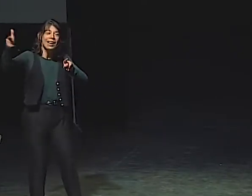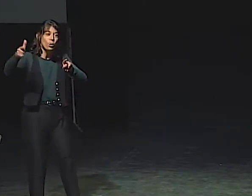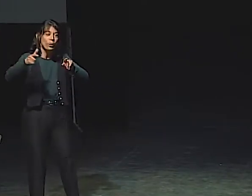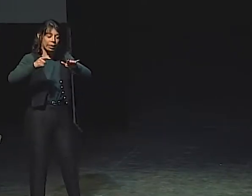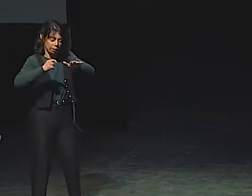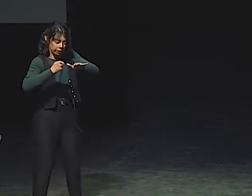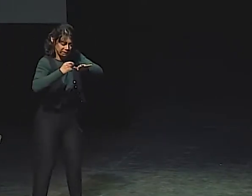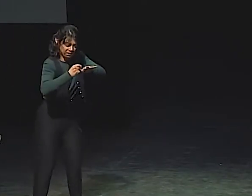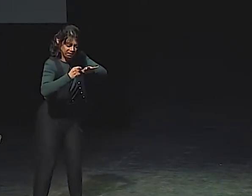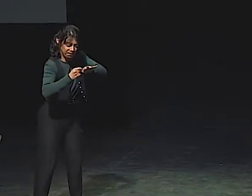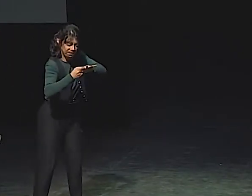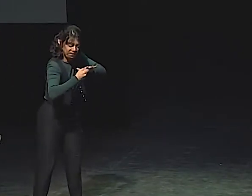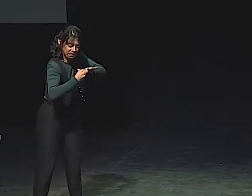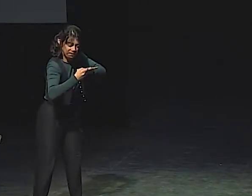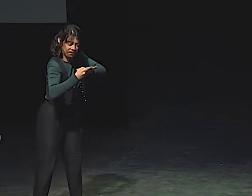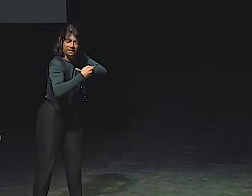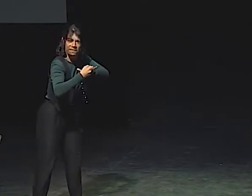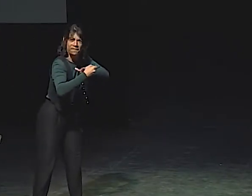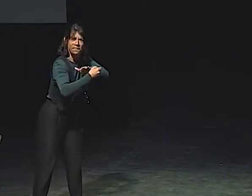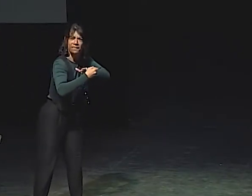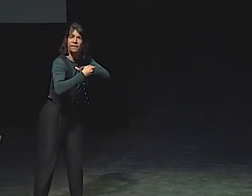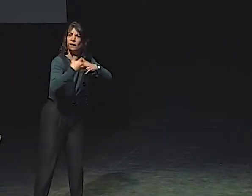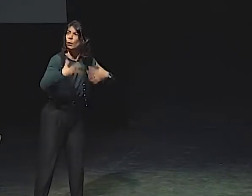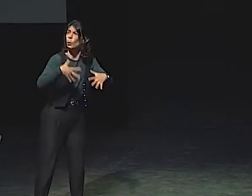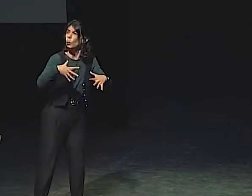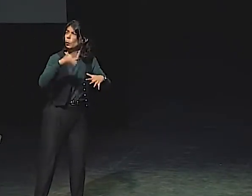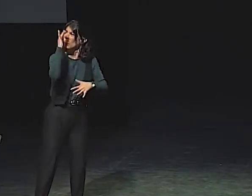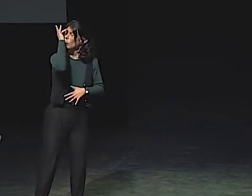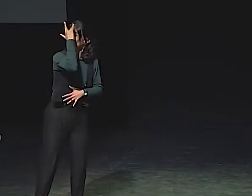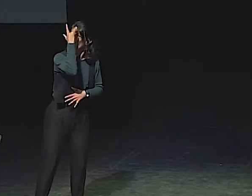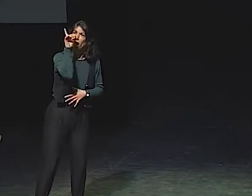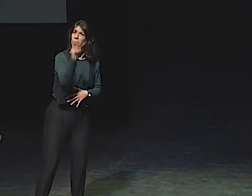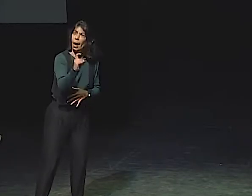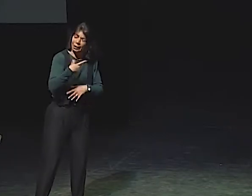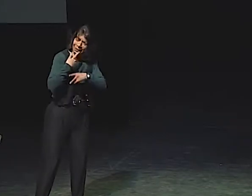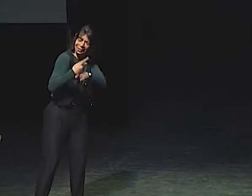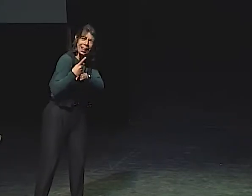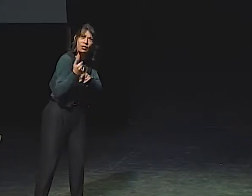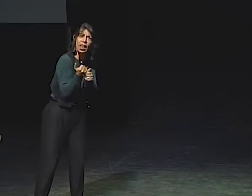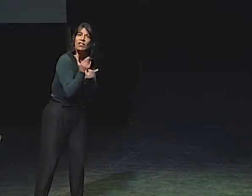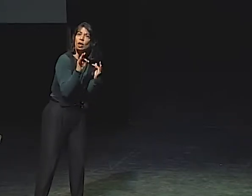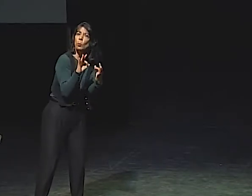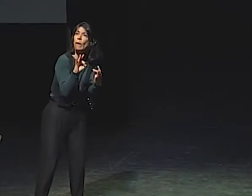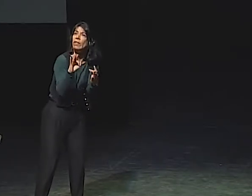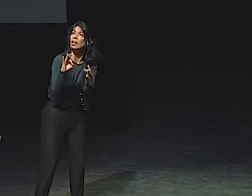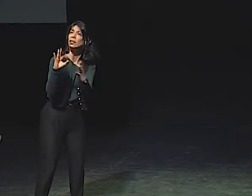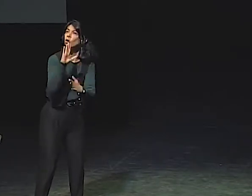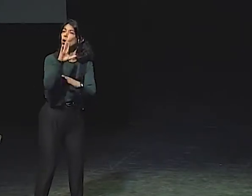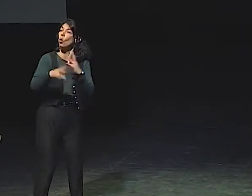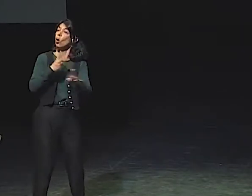REALLY SHOWS THE CHARACTER, AND LATER, THE CLEANING OF THE FINGERNAILS,